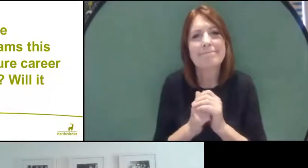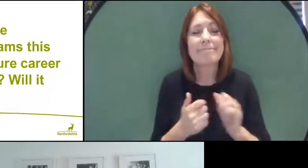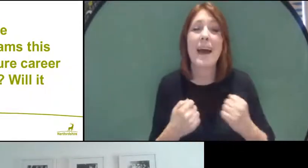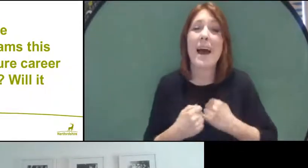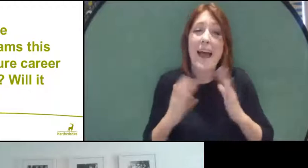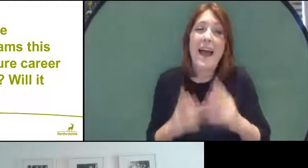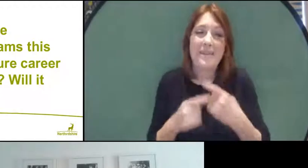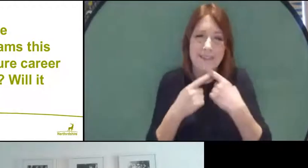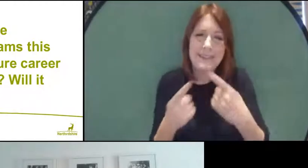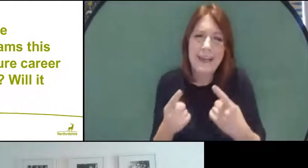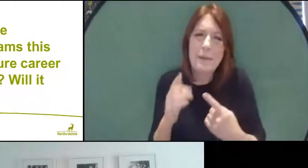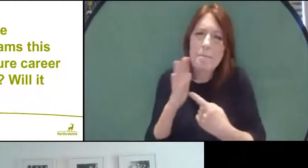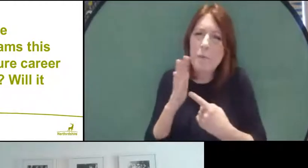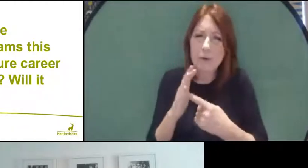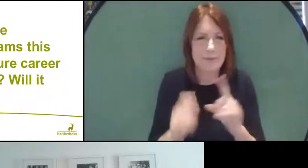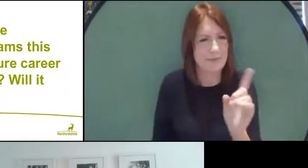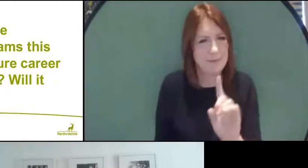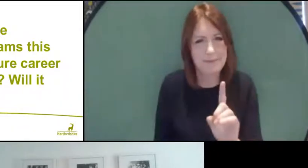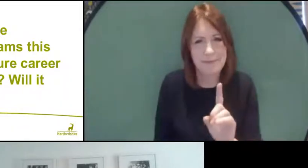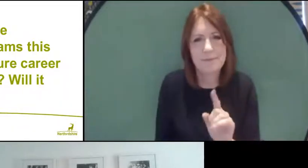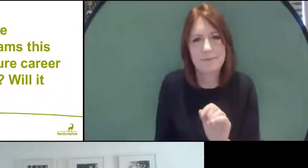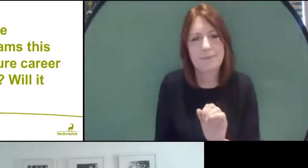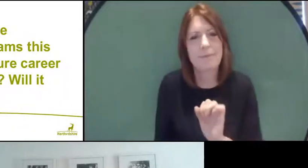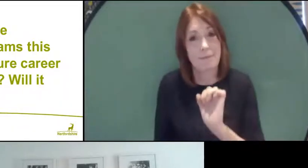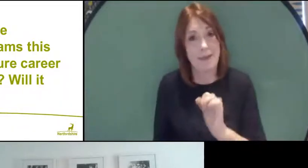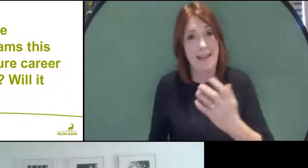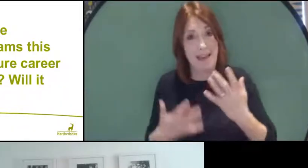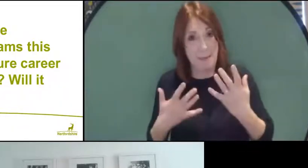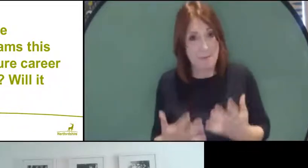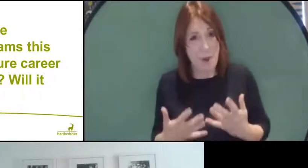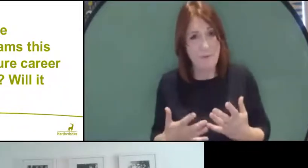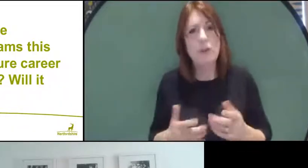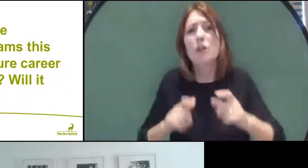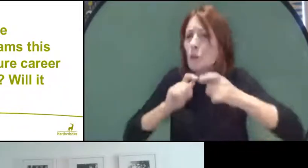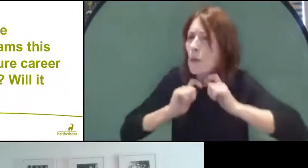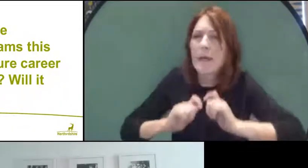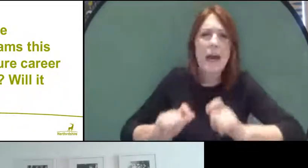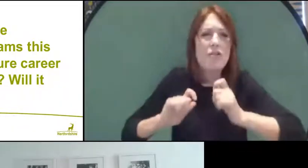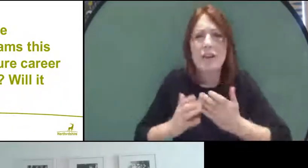is the most important thing you can do, right here right now, is to carry on working, listen to your